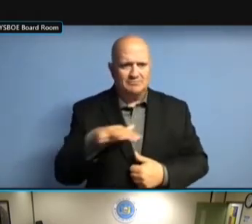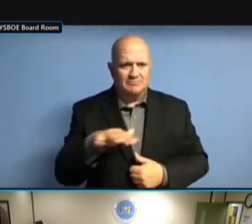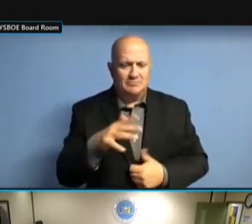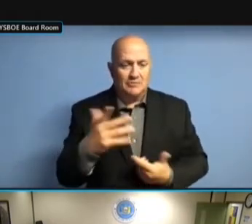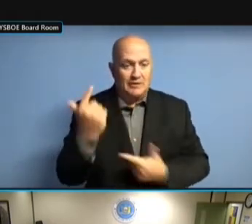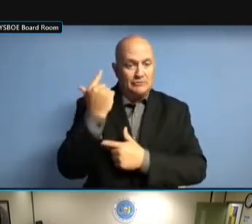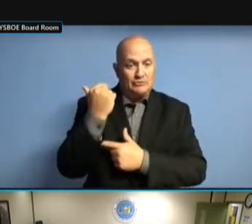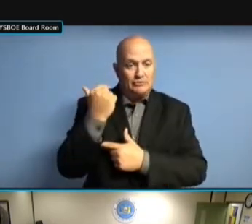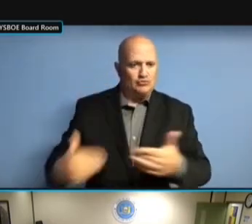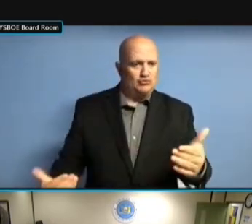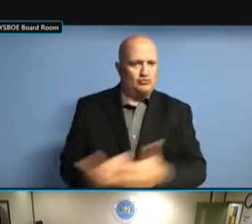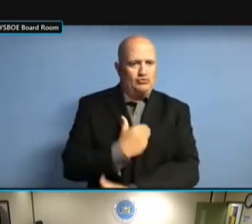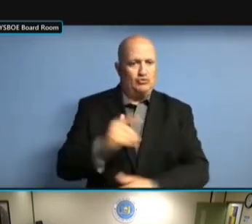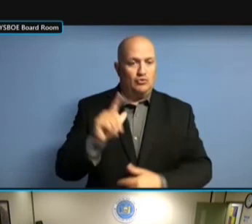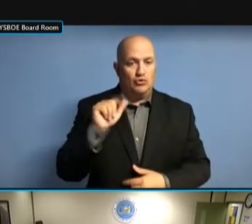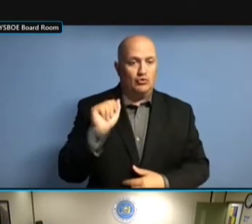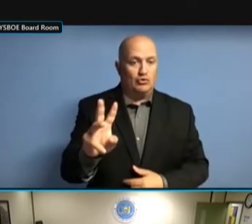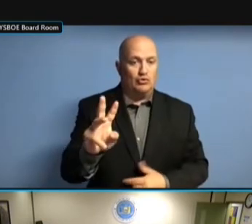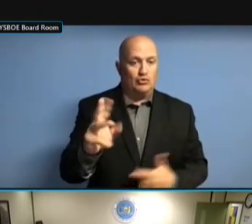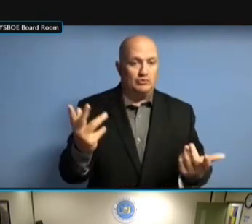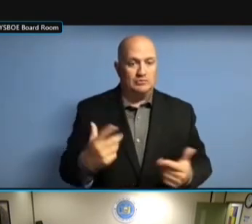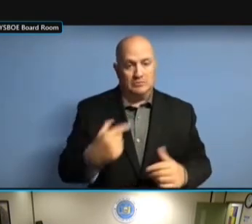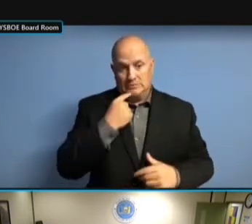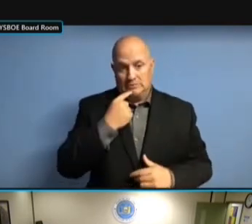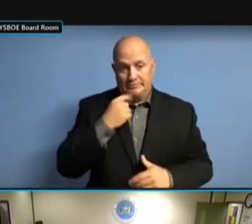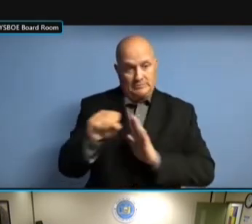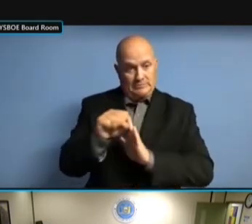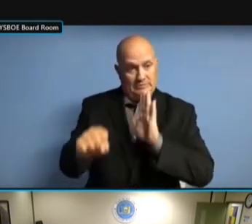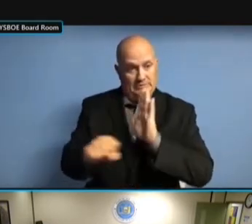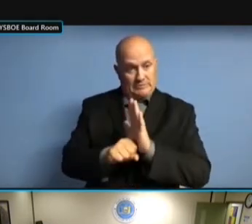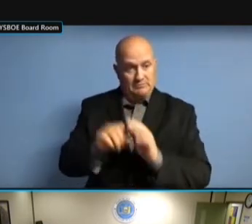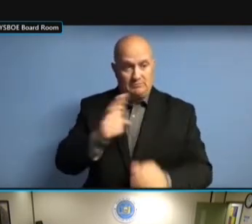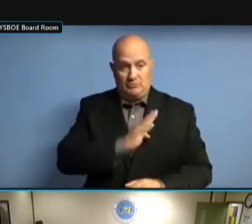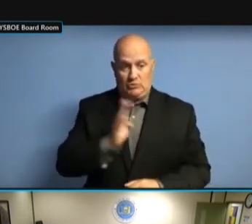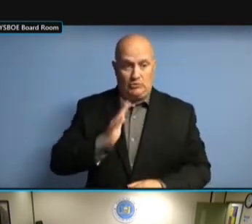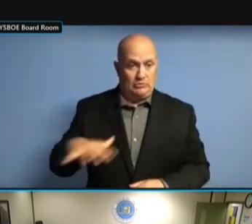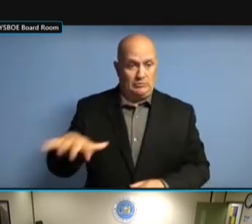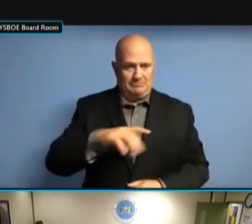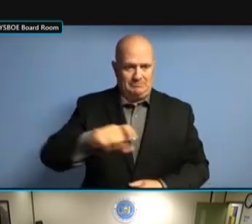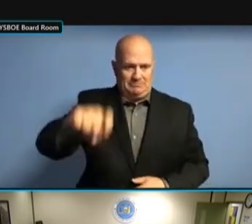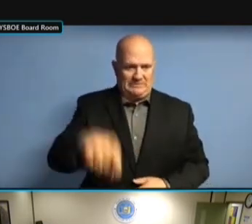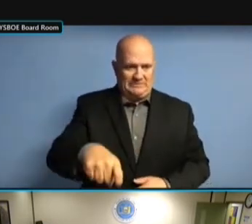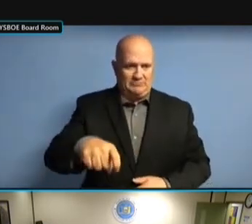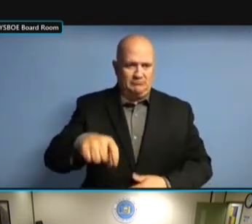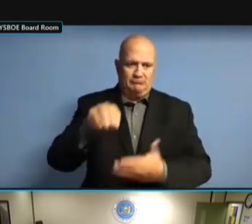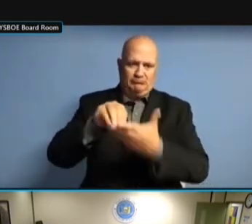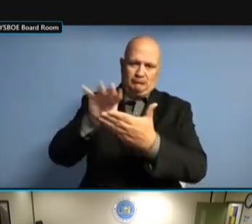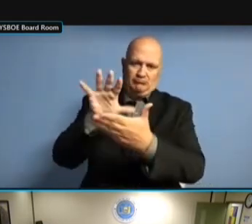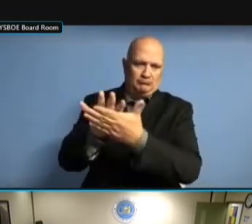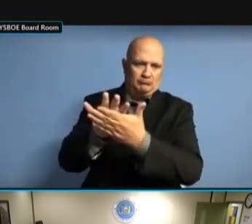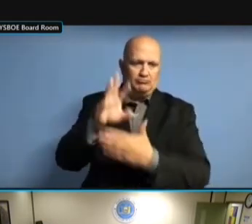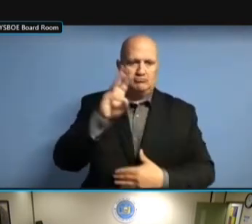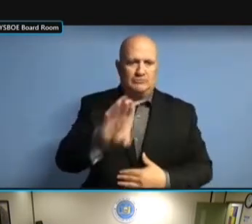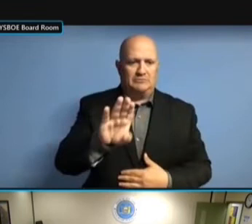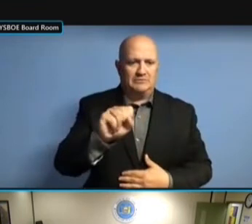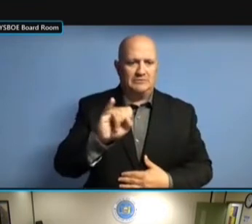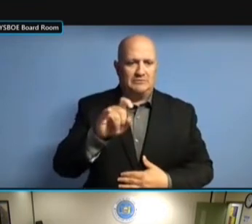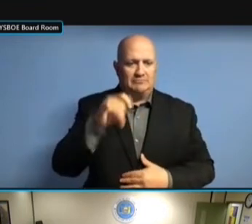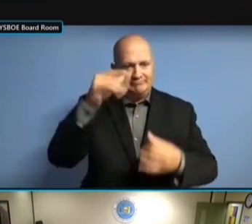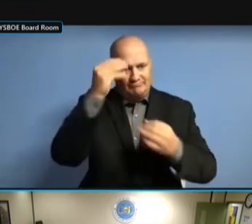STATE TO PUBLISH THAT INFORMATION ON STATE TO PUBLISH THAT INFORMATION ON OUR STATE TO PUBLISH THAT INFORMATION ON OUR WEBSITE. INFORMATION ON OUR WEBSITE. INFORMATION ON OUR WEBSITE. AND INFORMATION ON OUR WEBSITE. AND SO INFORMATION ON OUR WEBSITE. AND SO WE'VE INFORMATION ON OUR WEBSITE. AND SO WE'VE BEEN INFORMATION ON OUR WEBSITE. AND SO WE'VE BEEN TRYING INFORMATION ON OUR WEBSITE. AND SO WE'VE BEEN TRYING TO AND SO WE'VE BEEN TRYING TO AND SO WE'VE BEEN TRYING TO FIGURE AND SO WE'VE BEEN TRYING TO FIGURE OUT AND SO WE'VE BEEN TRYING TO FIGURE OUT HOW AND SO WE'VE BEEN TRYING TO FIGURE OUT HOW BEST AND SO WE'VE BEEN TRYING TO FIGURE OUT HOW BEST TO AND SO WE'VE BEEN TRYING TO FIGURE OUT HOW BEST TO GET AND SO WE'VE BEEN TRYING TO FIGURE OUT HOW BEST TO GET THAT FIGURE OUT HOW BEST TO GET THAT FIGURE OUT HOW BEST TO GET THAT INFORMATION FIGURE OUT HOW BEST TO GET THAT INFORMATION OUT FIGURE OUT HOW BEST TO GET THAT INFORMATION OUT OF FIGURE OUT HOW BEST TO GET THAT INFORMATION OUT OF THE FIGURE OUT HOW BEST TO GET THAT INFORMATION OUT OF THE LOCAL INFORMATION OUT OF THE LOCAL INFORMATION OUT OF THE LOCAL SYSTEMS, INFORMATION OUT OF THE LOCAL SYSTEMS, HOW INFORMATION OUT OF THE LOCAL SYSTEMS, HOW THEY'RE INFORMATION OUT OF THE LOCAL SYSTEMS, HOW THEY'RE KEEPING INFORMATION OUT OF THE LOCAL SYSTEMS, HOW THEY'RE KEEPING IT, SYSTEMS, HOW THEY'RE KEEPING IT, SYSTEMS, HOW THEY'RE KEEPING IT, IN SYSTEMS, HOW THEY'RE KEEPING IT, IN A